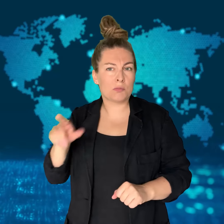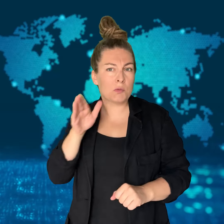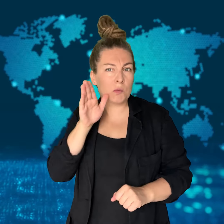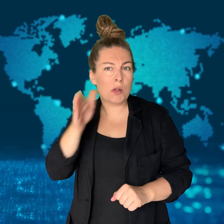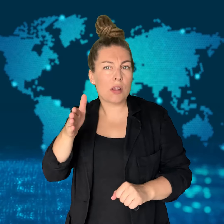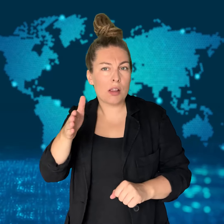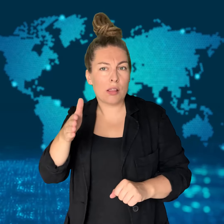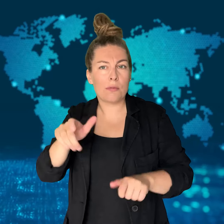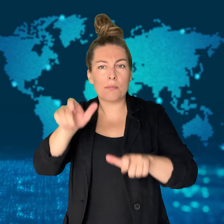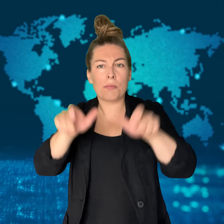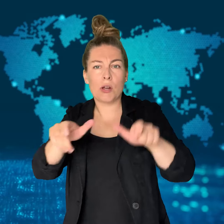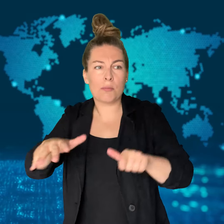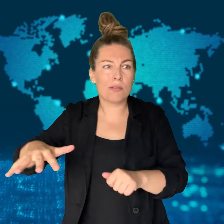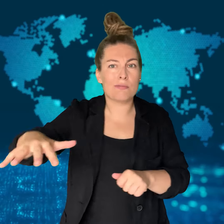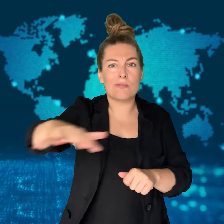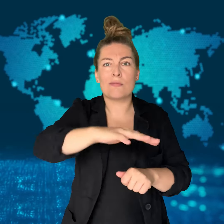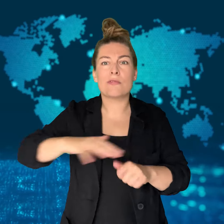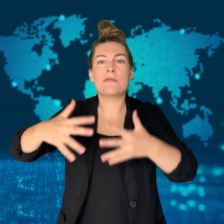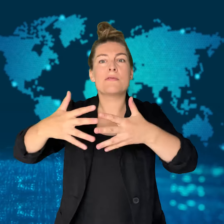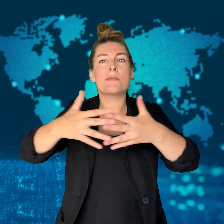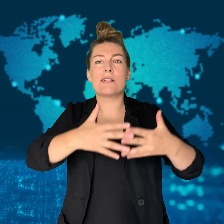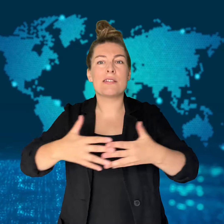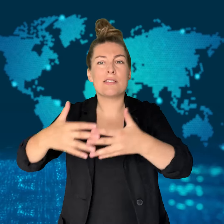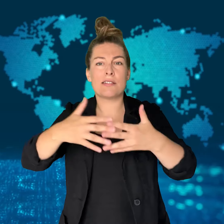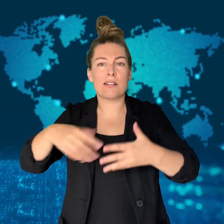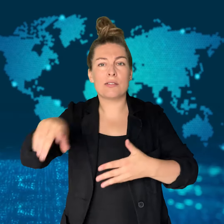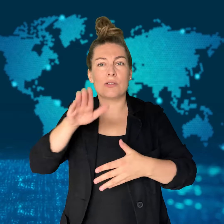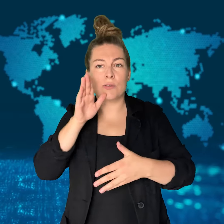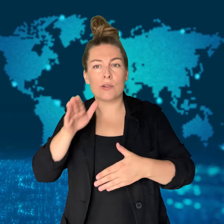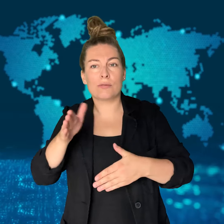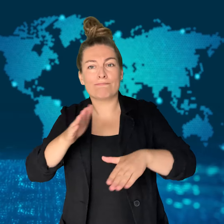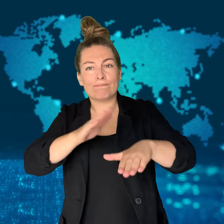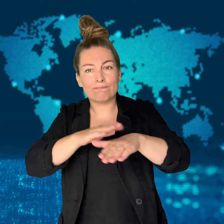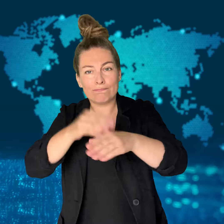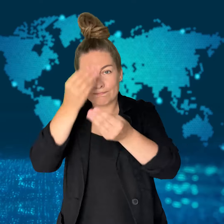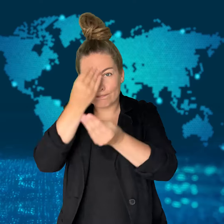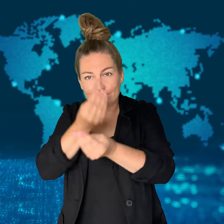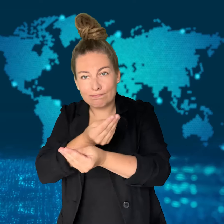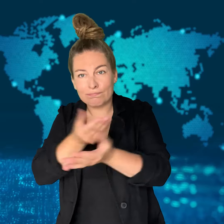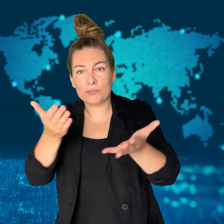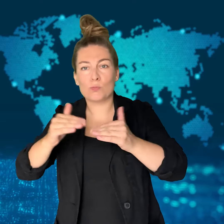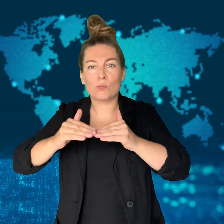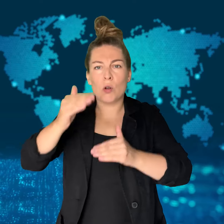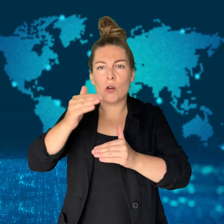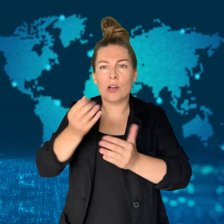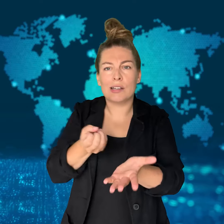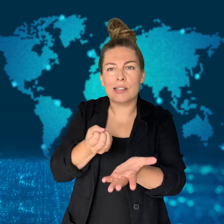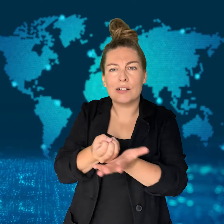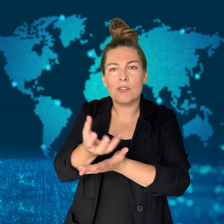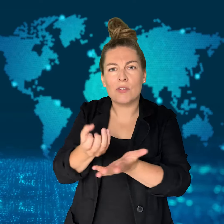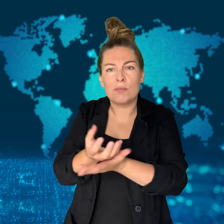He will address the nation later this week with more details,